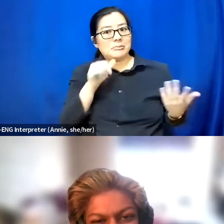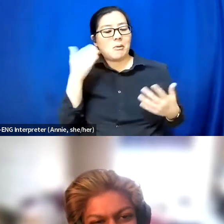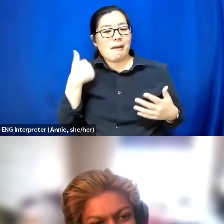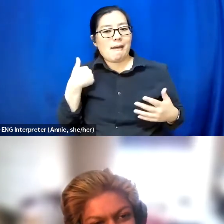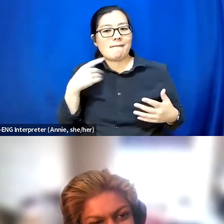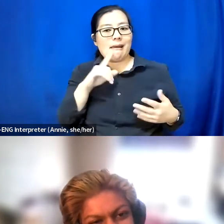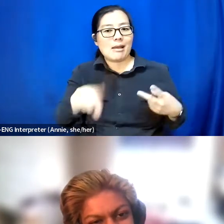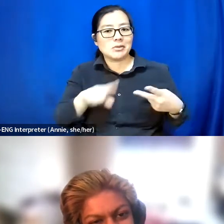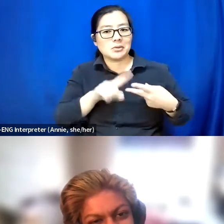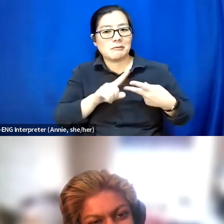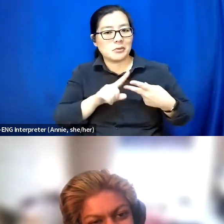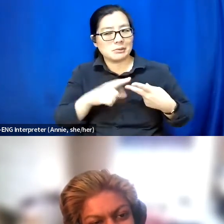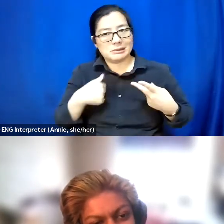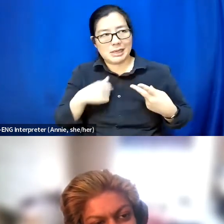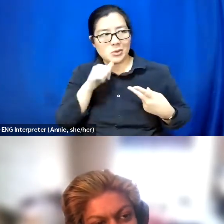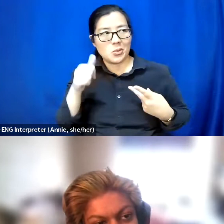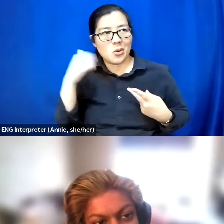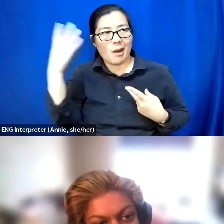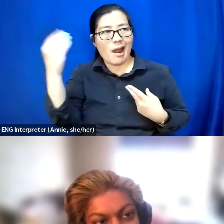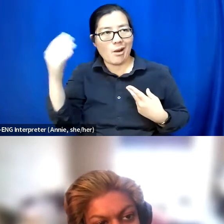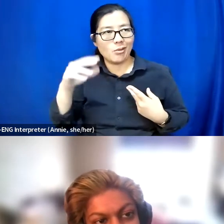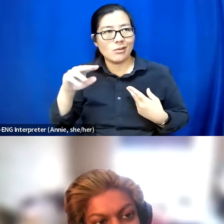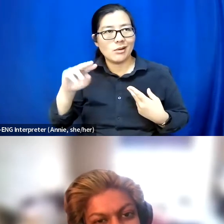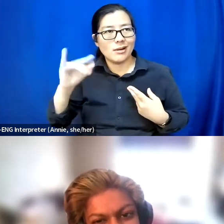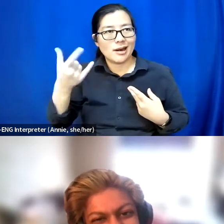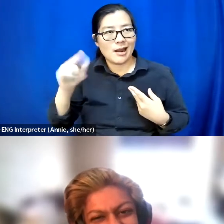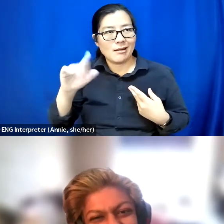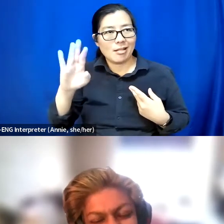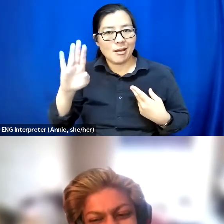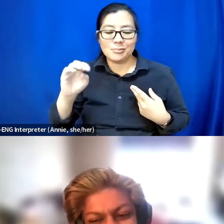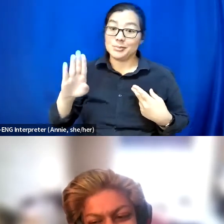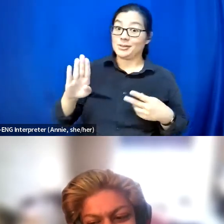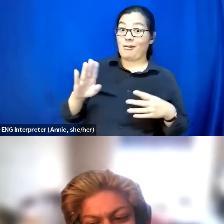So I don't the noise, or the lights, or the smell not accessible to me